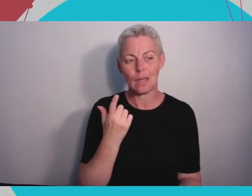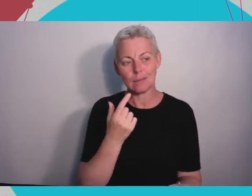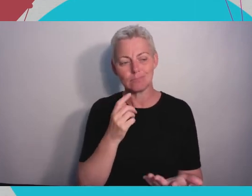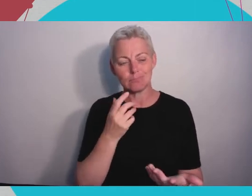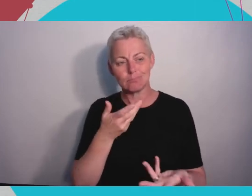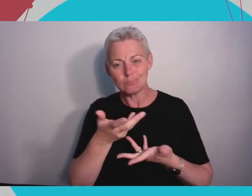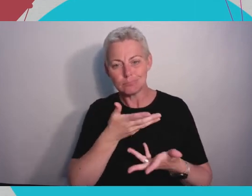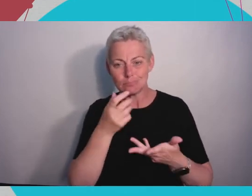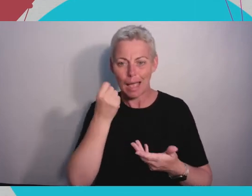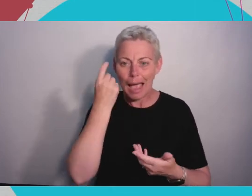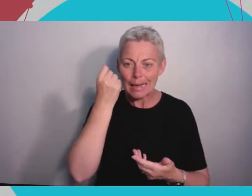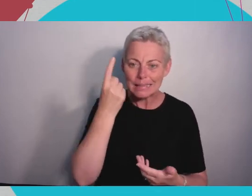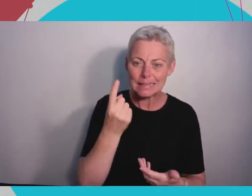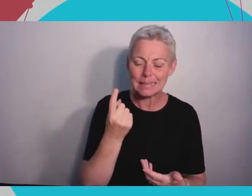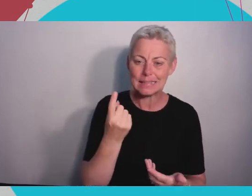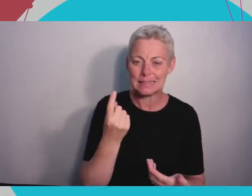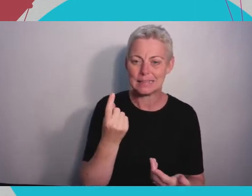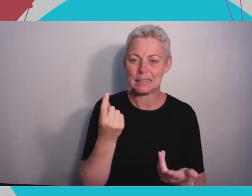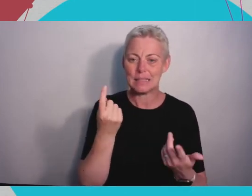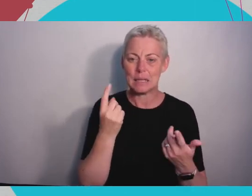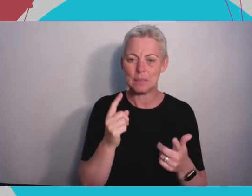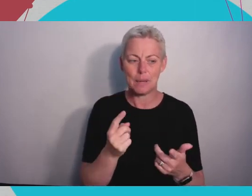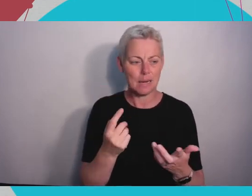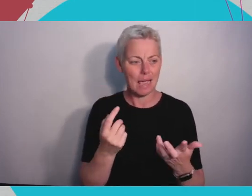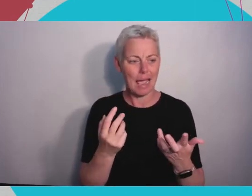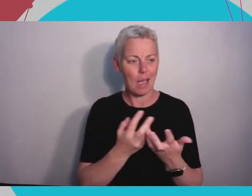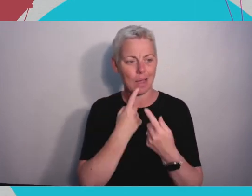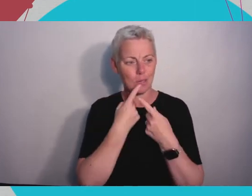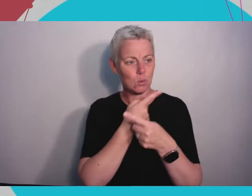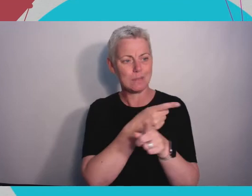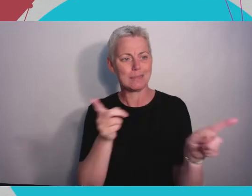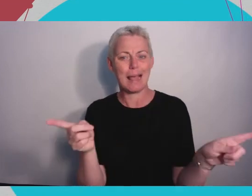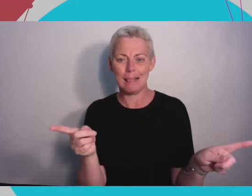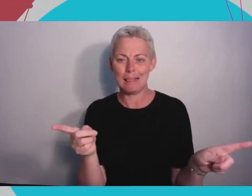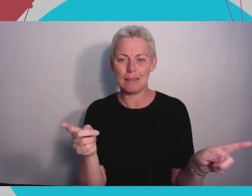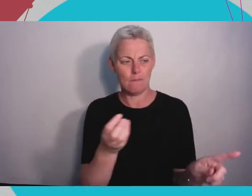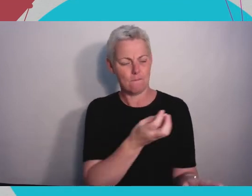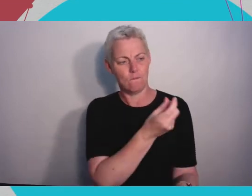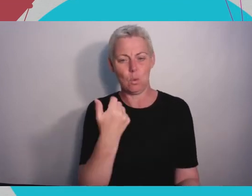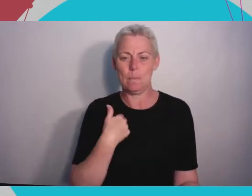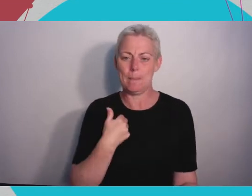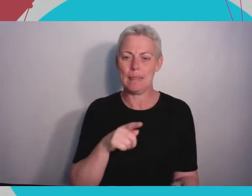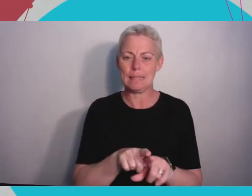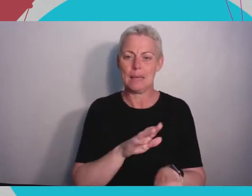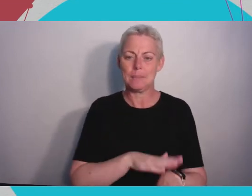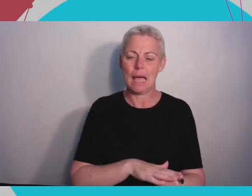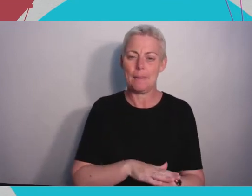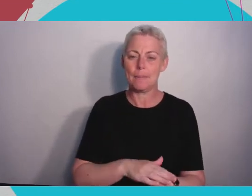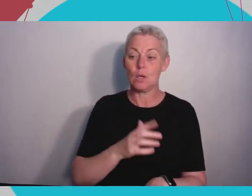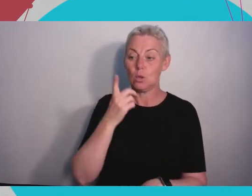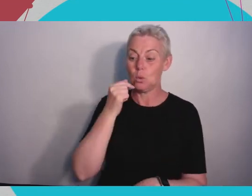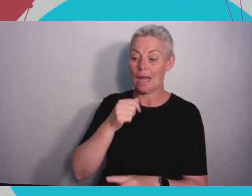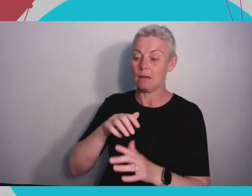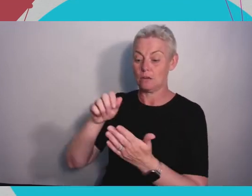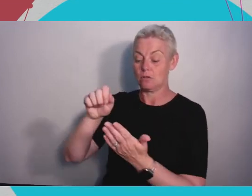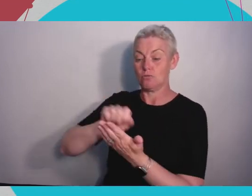to the number of people you can possibly talk to at the same time. Whereas writing you can write something down once and it can be read by thousands or tens of thousands, hundreds